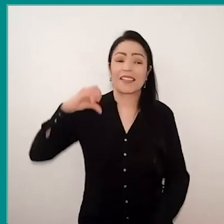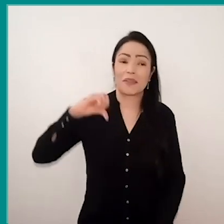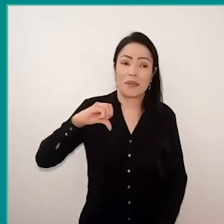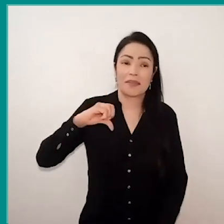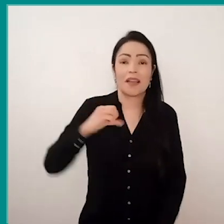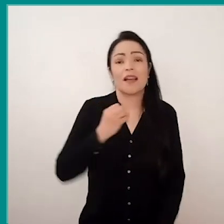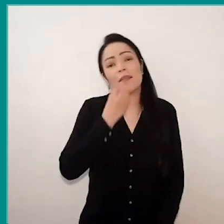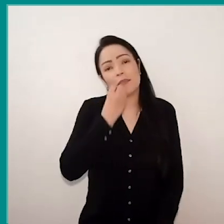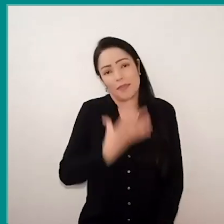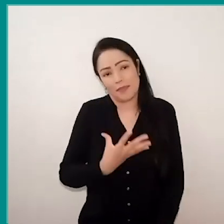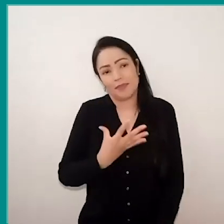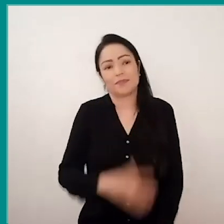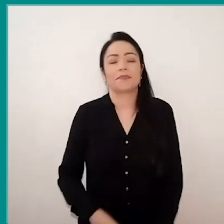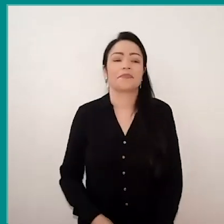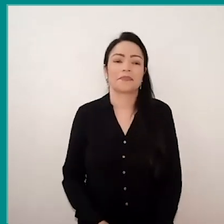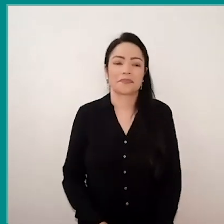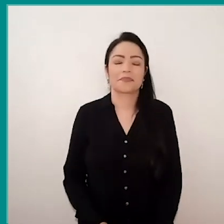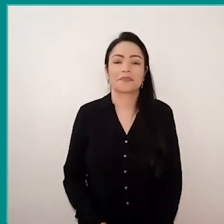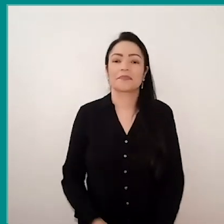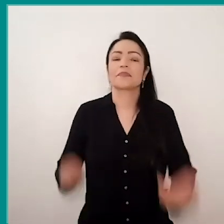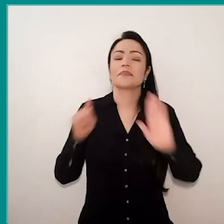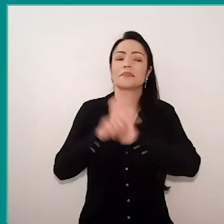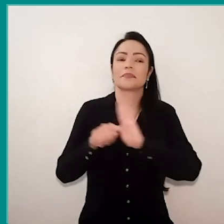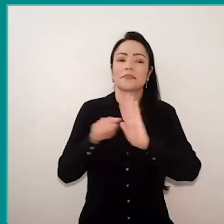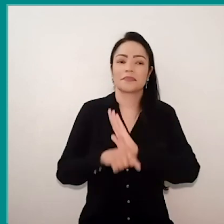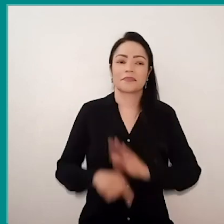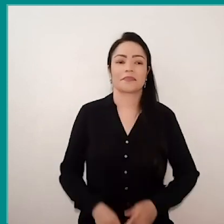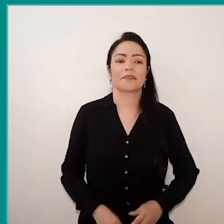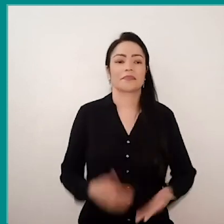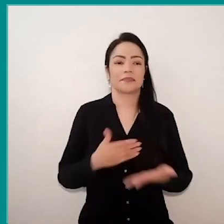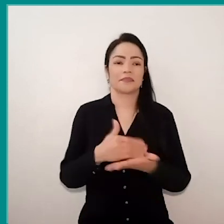And here comes a question, I'll start for Inés,